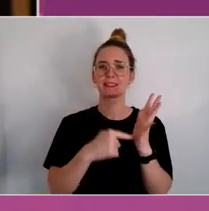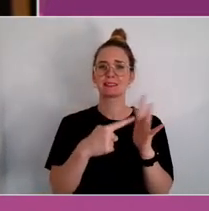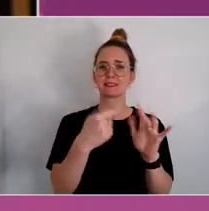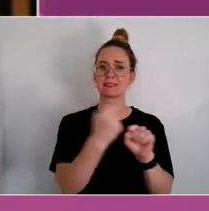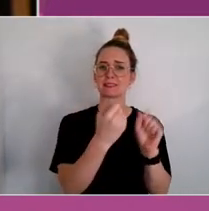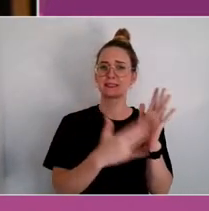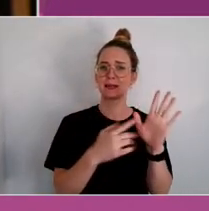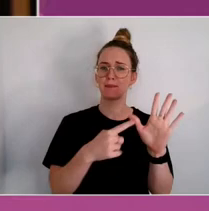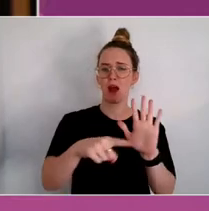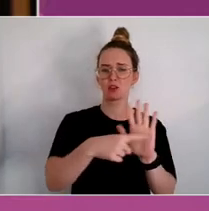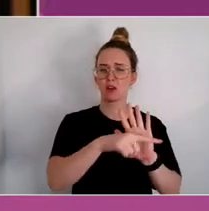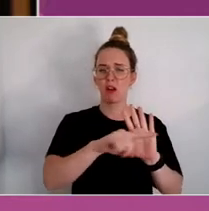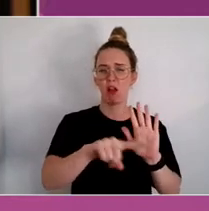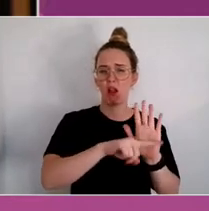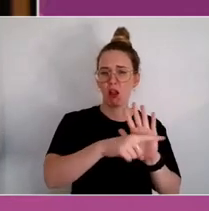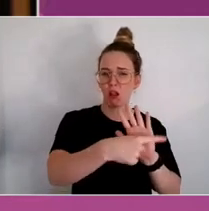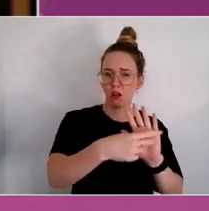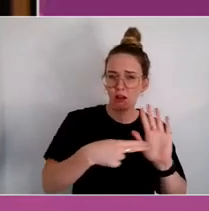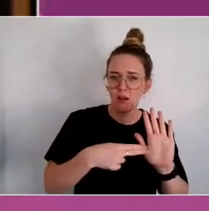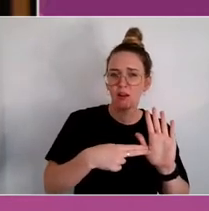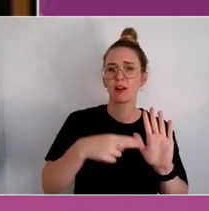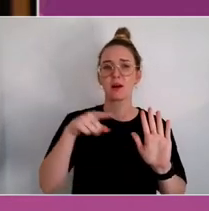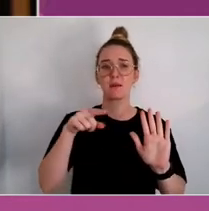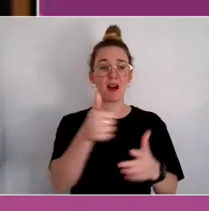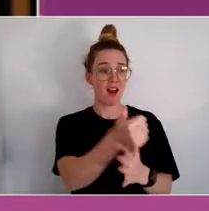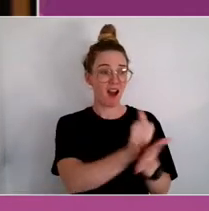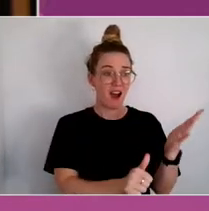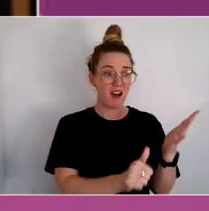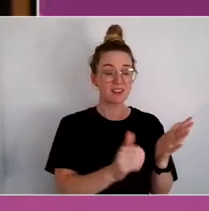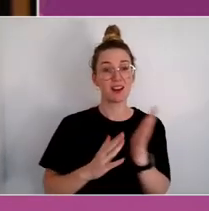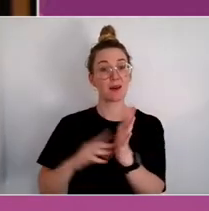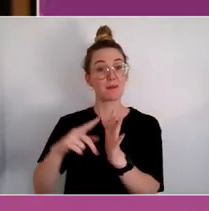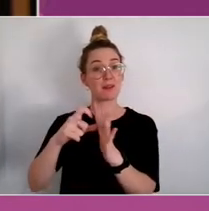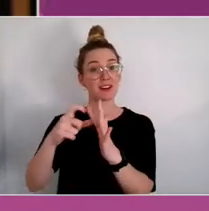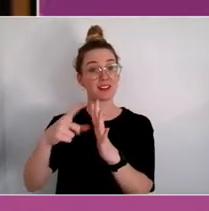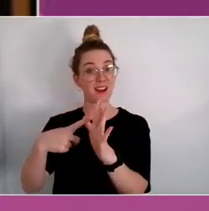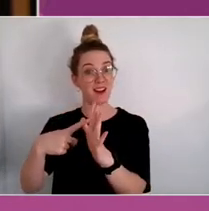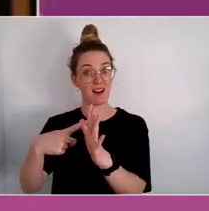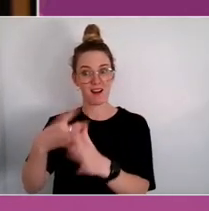the decade, art and the media is uniquely able to challenge the way that people think